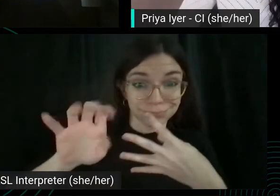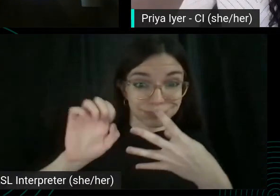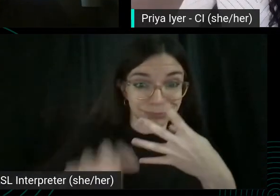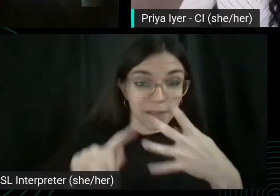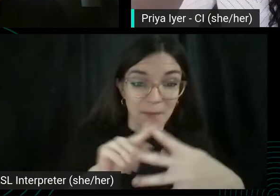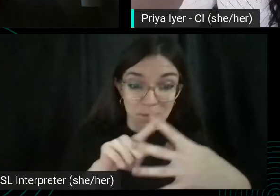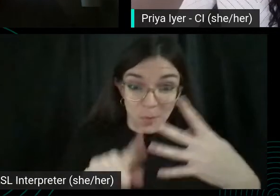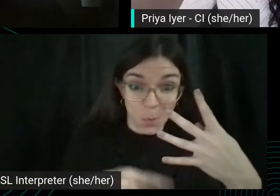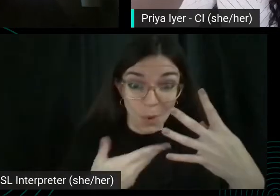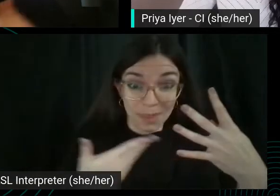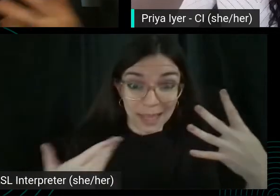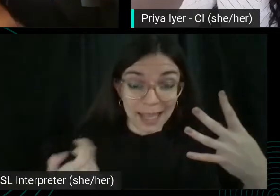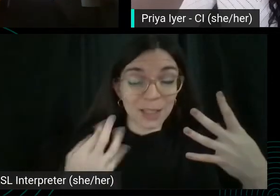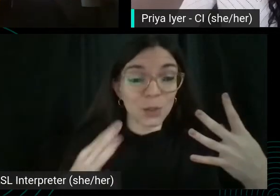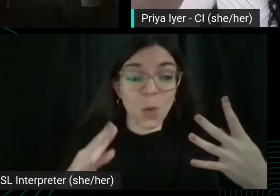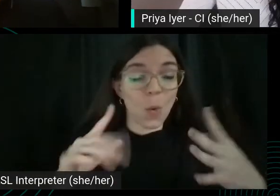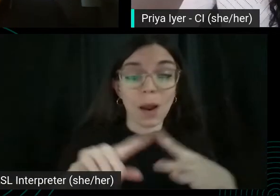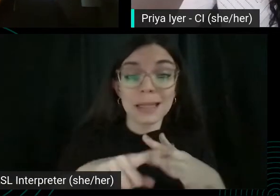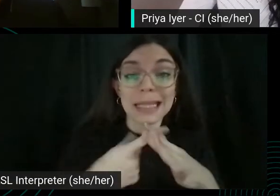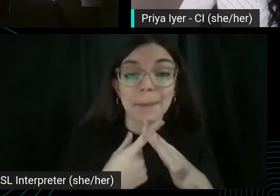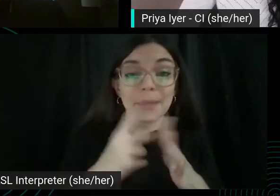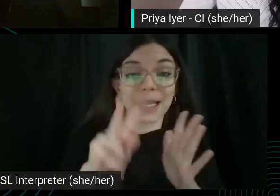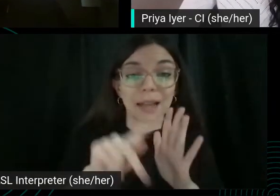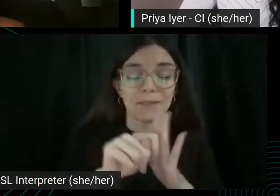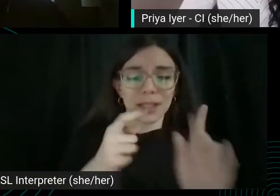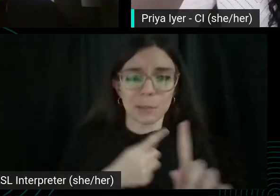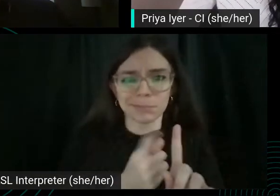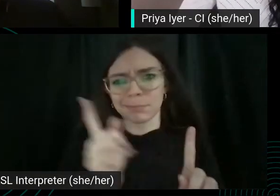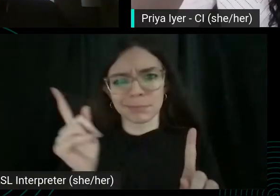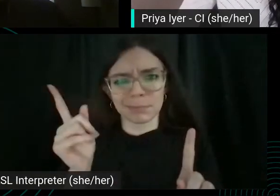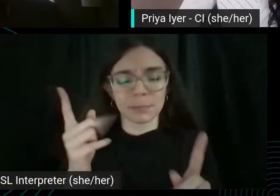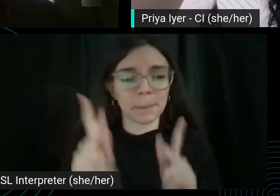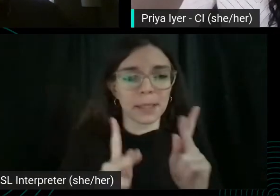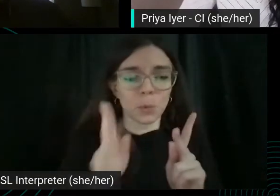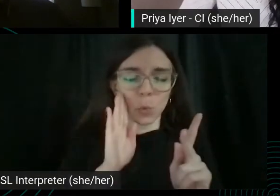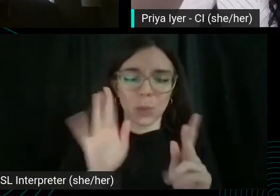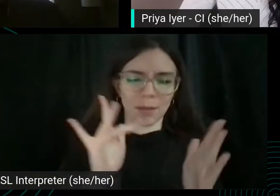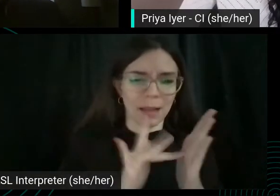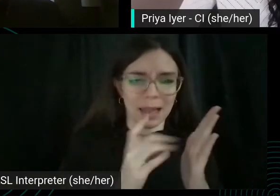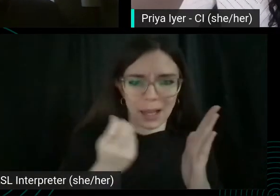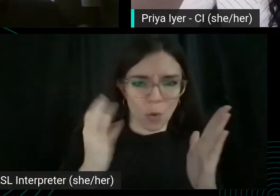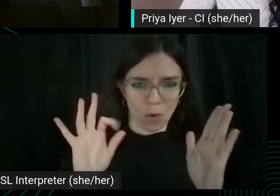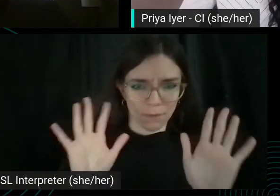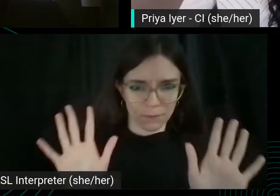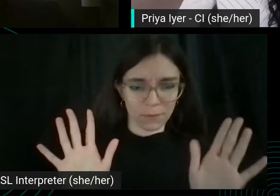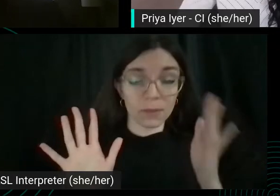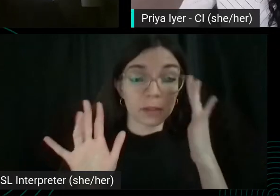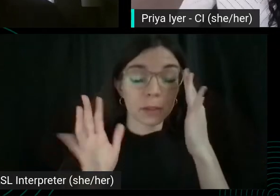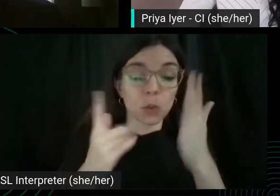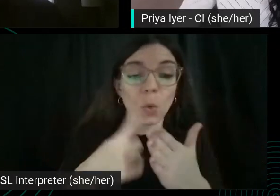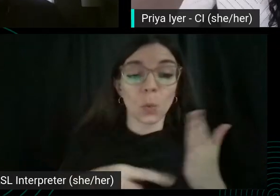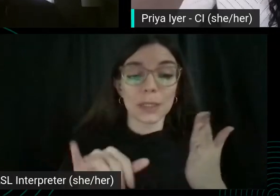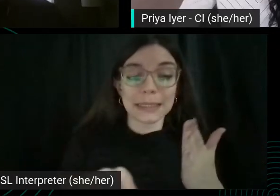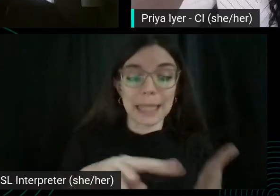video, you're talking about a bunch of other stuff for a while. People going to click off. What does that mean? That that means that key metric.